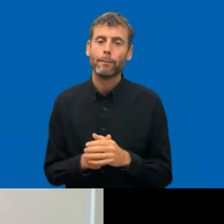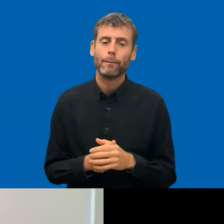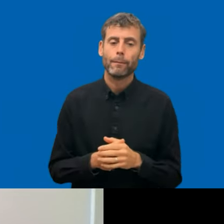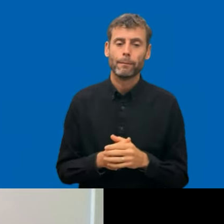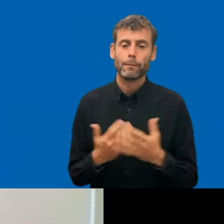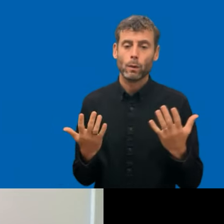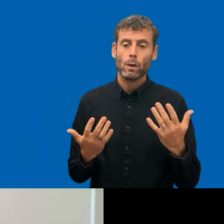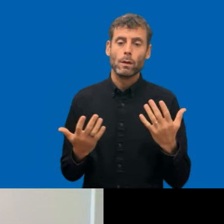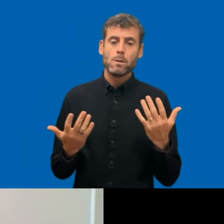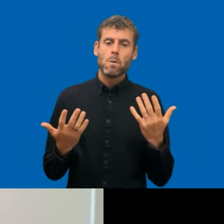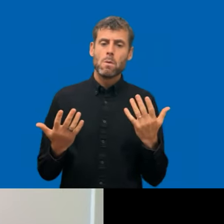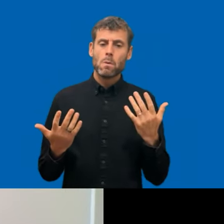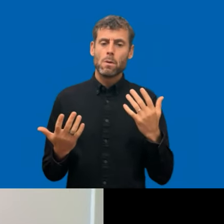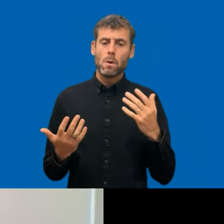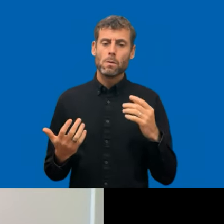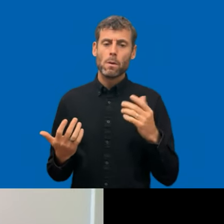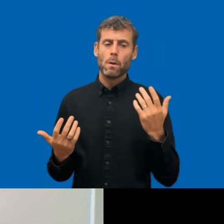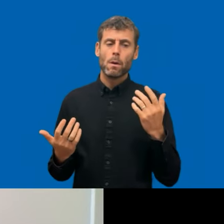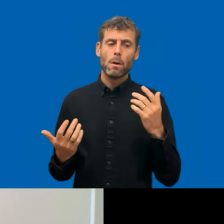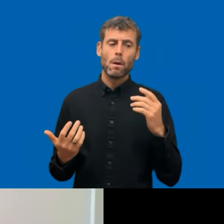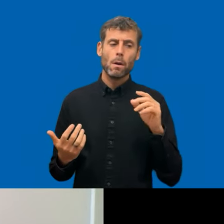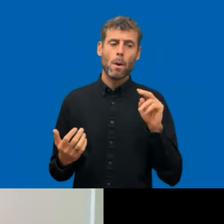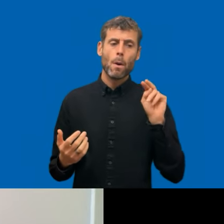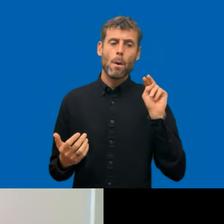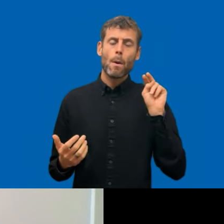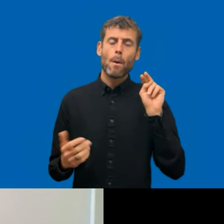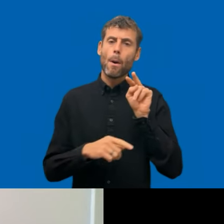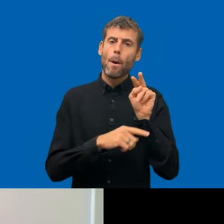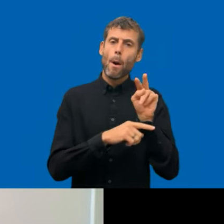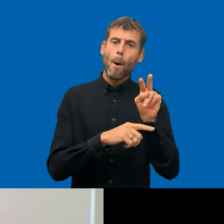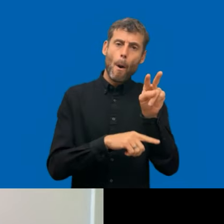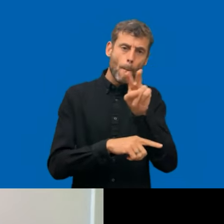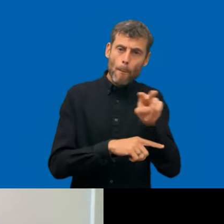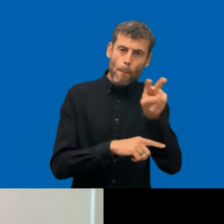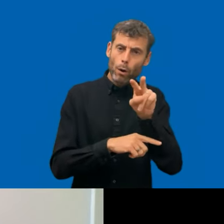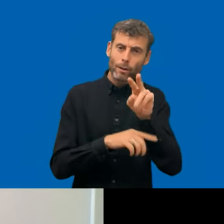are not really in agreement on this. Why is it to important with the end user with comparison?